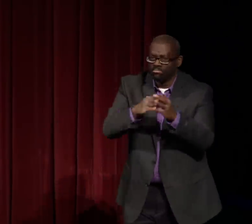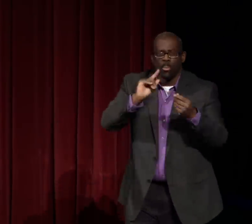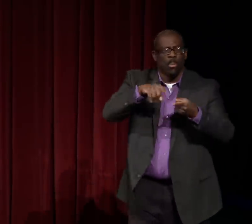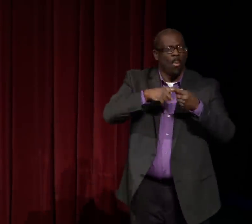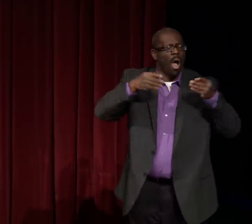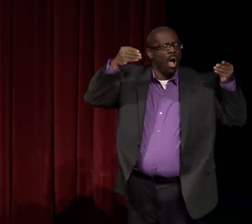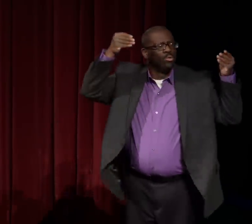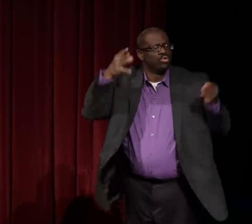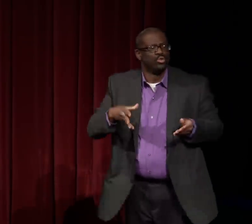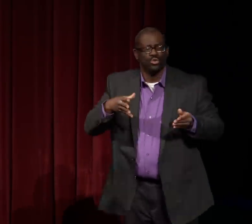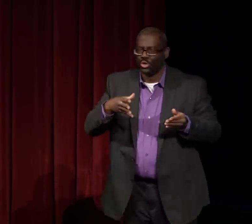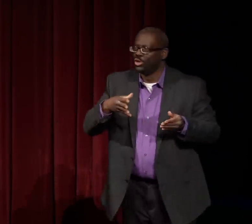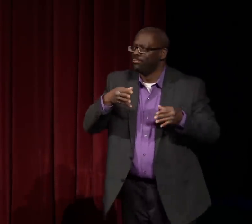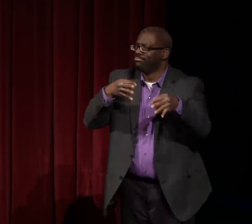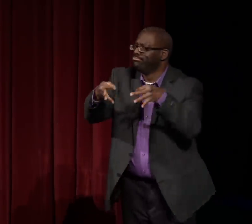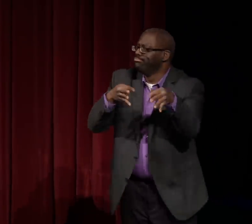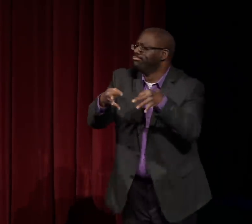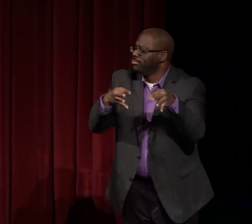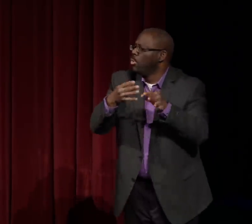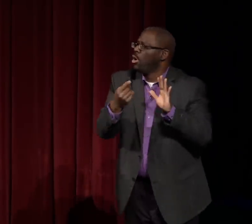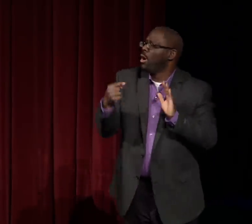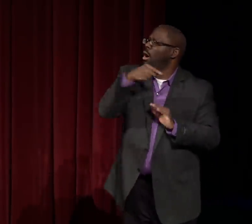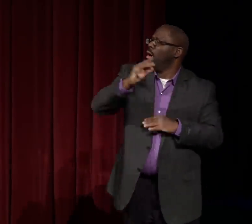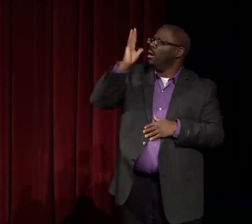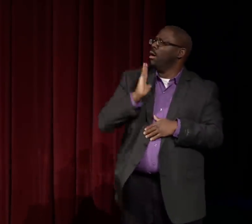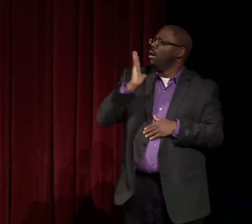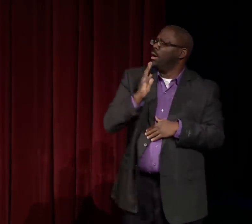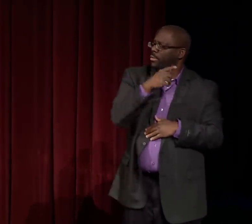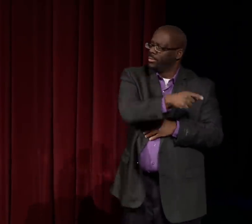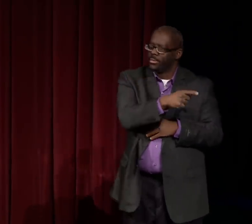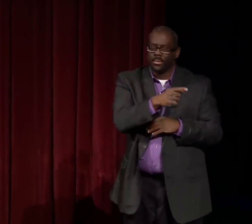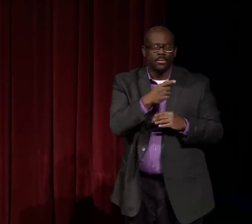She talks about a teacher of hers.